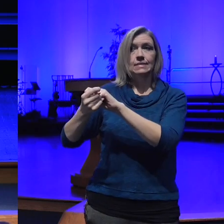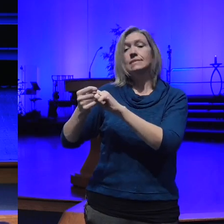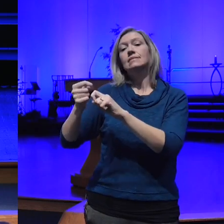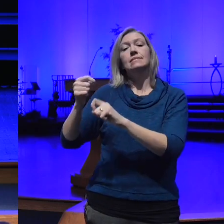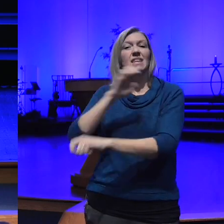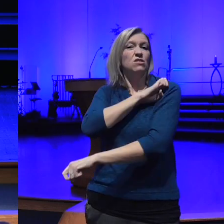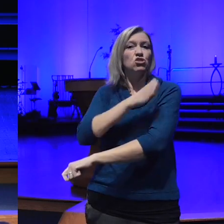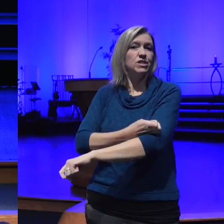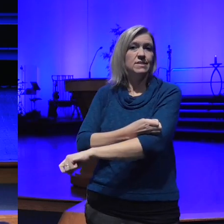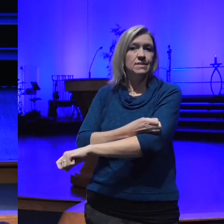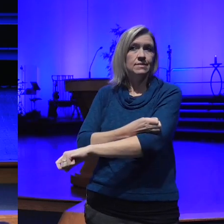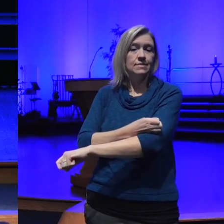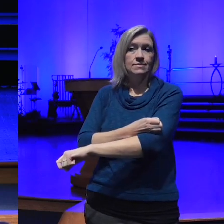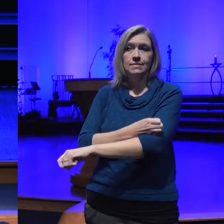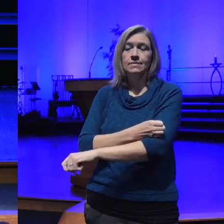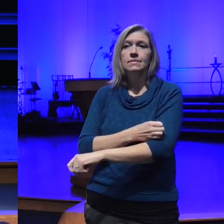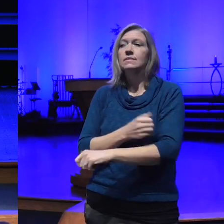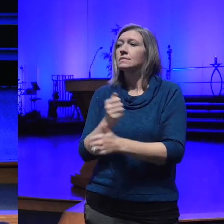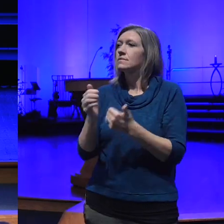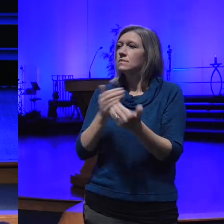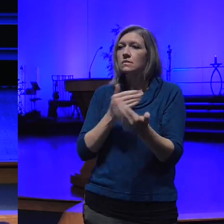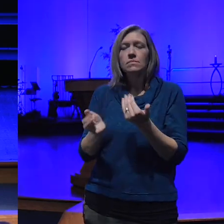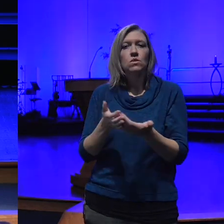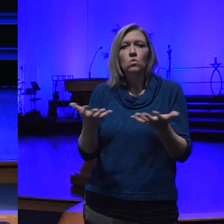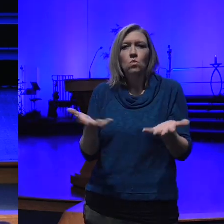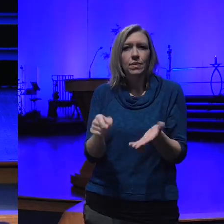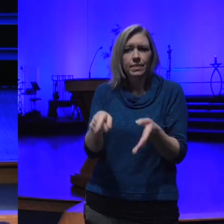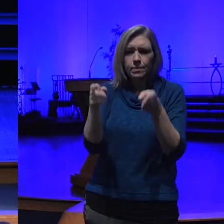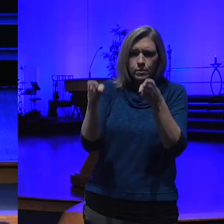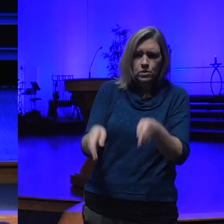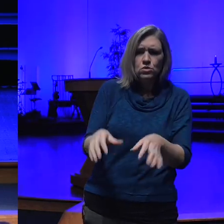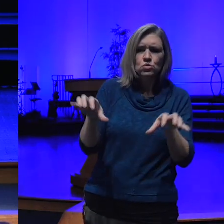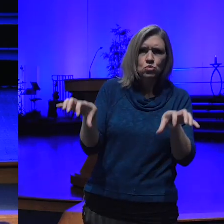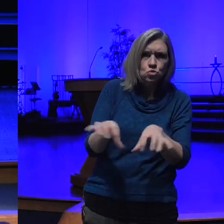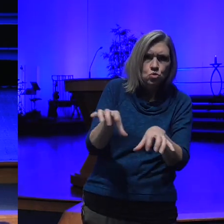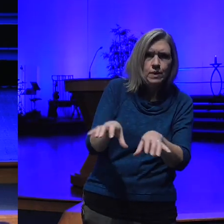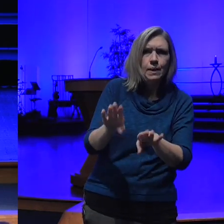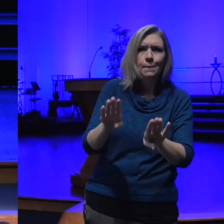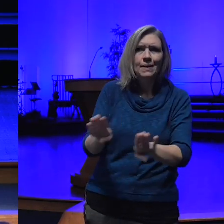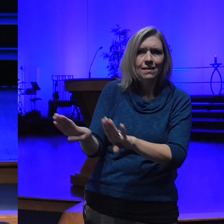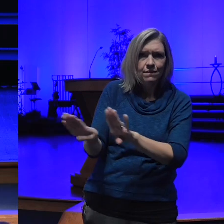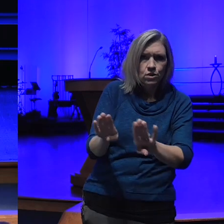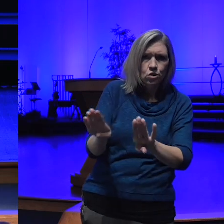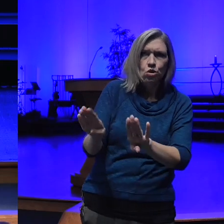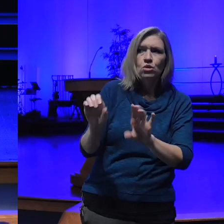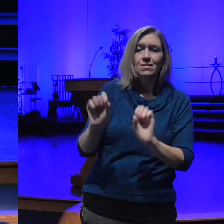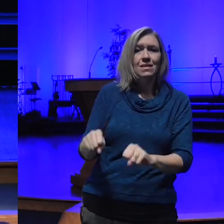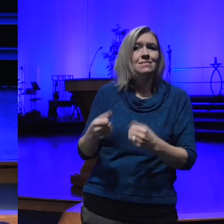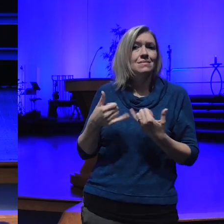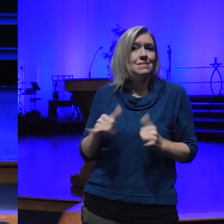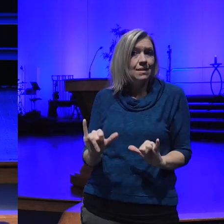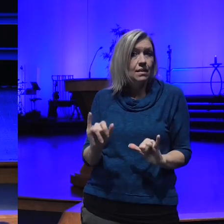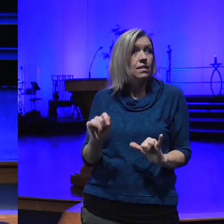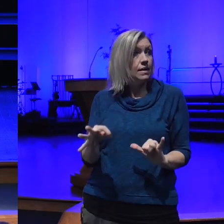matter what someone is doing how they're behaving we can still if we choose to extend ourselves to